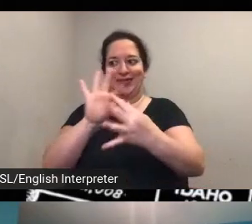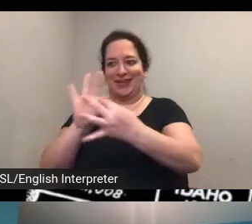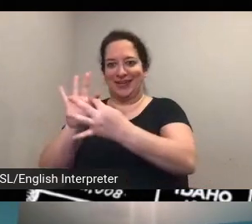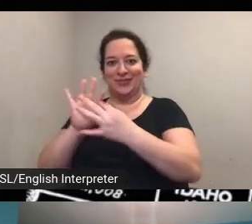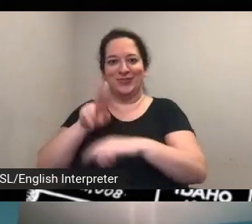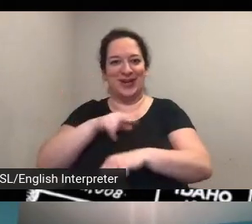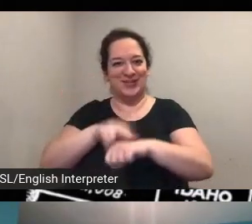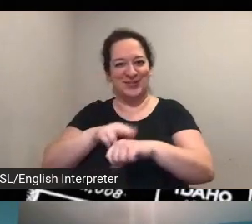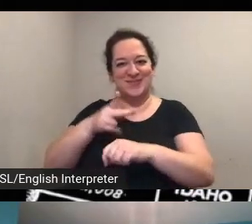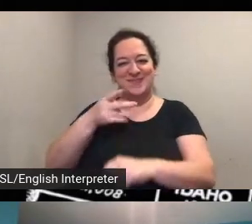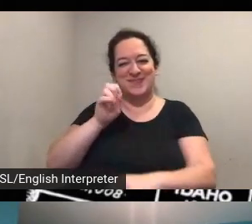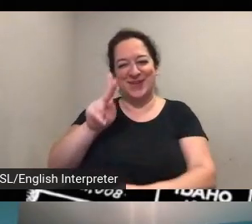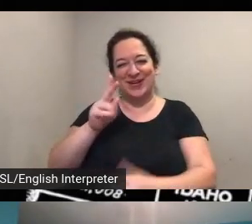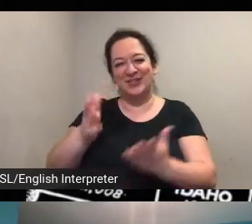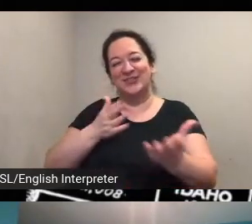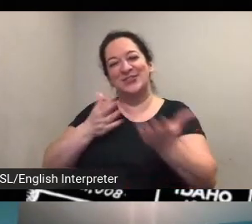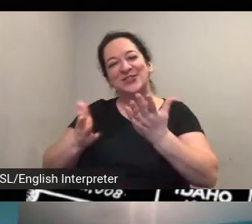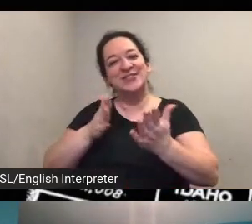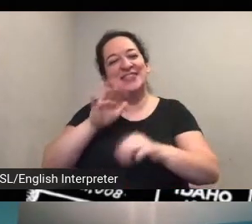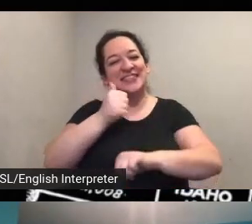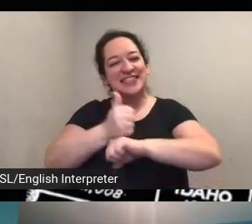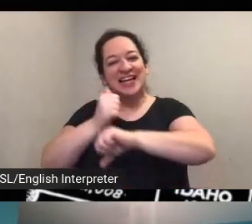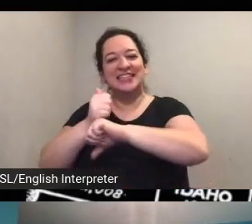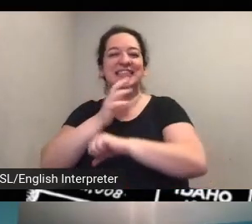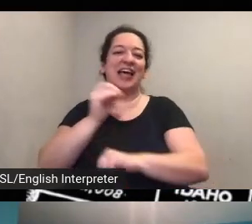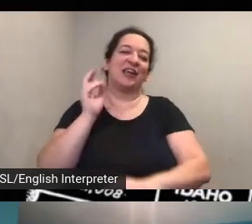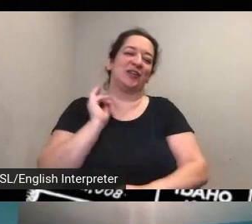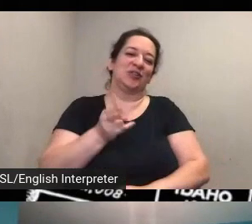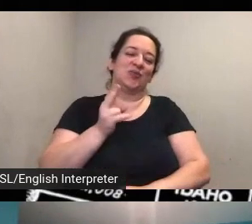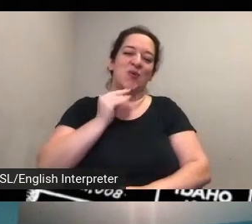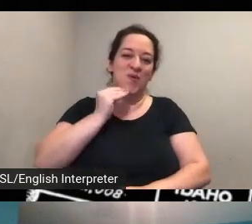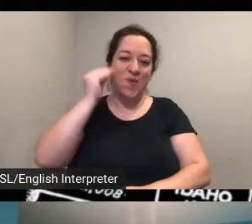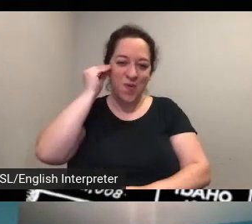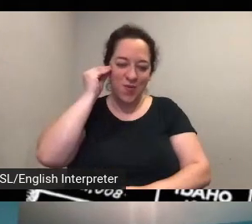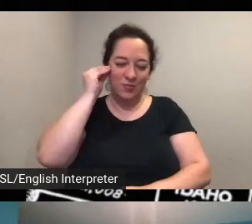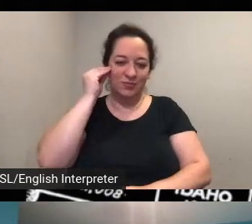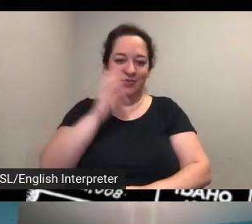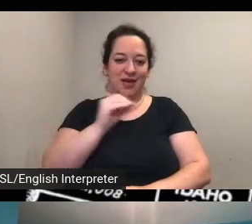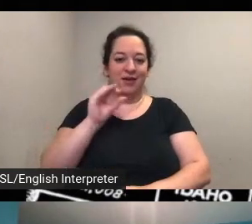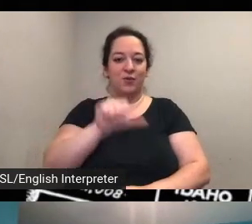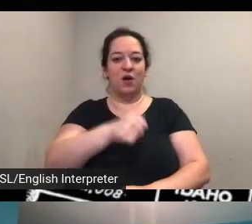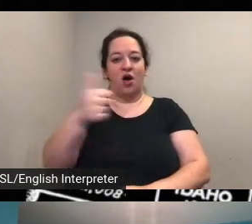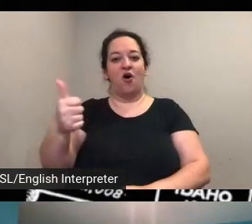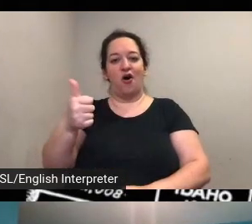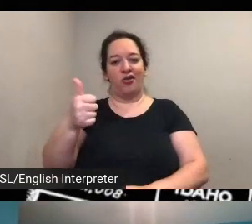uh to historic homes uh and to other sites that that have a